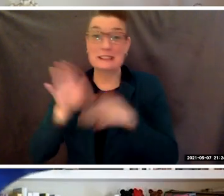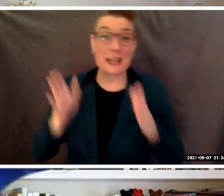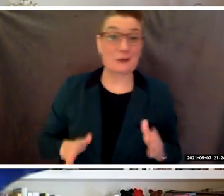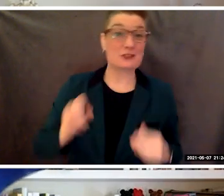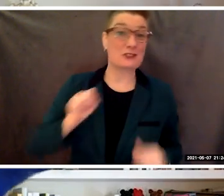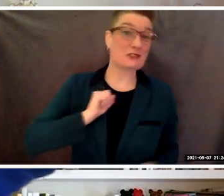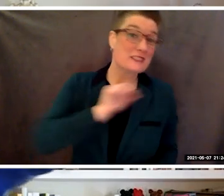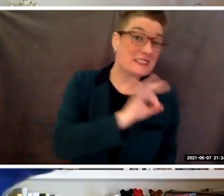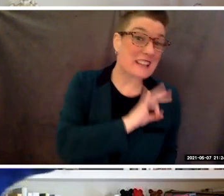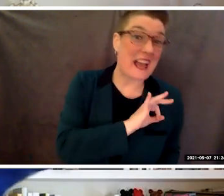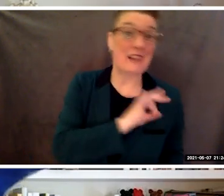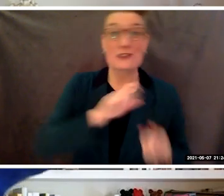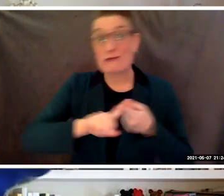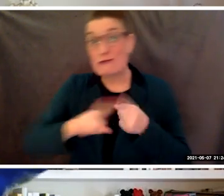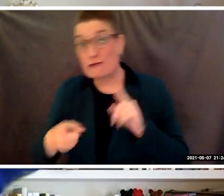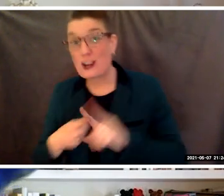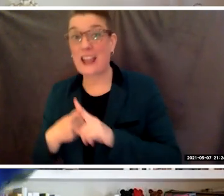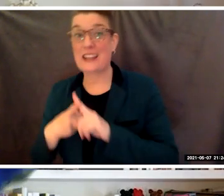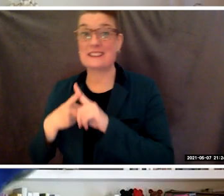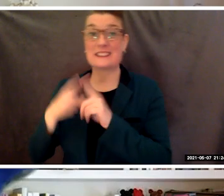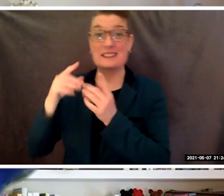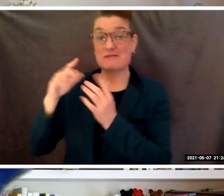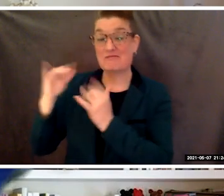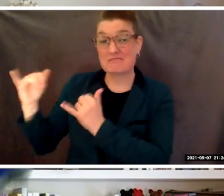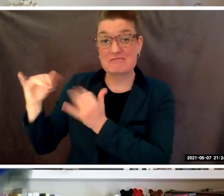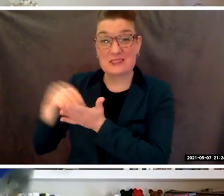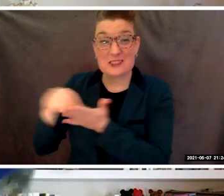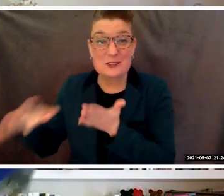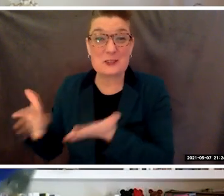the friends and colleagues who encouraged you,